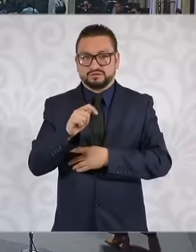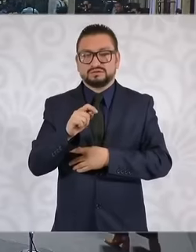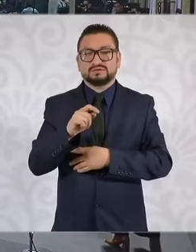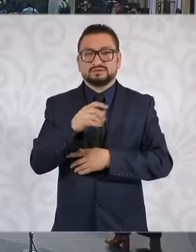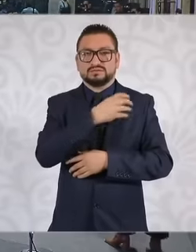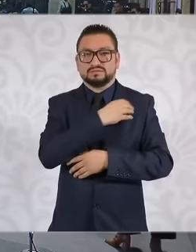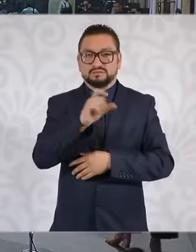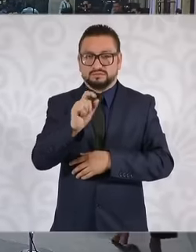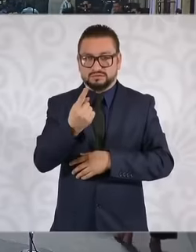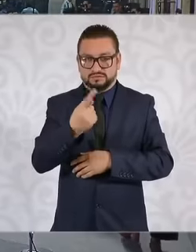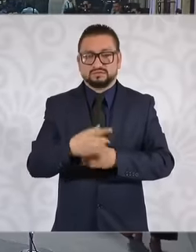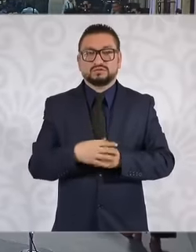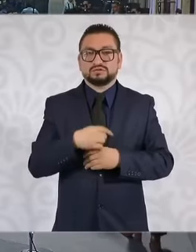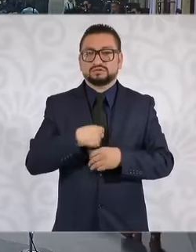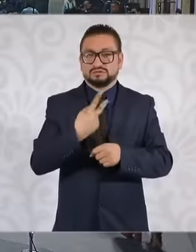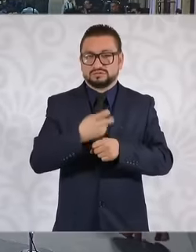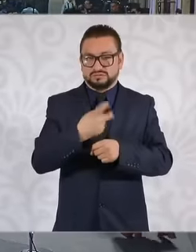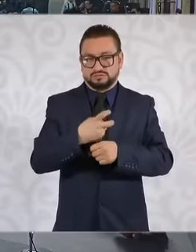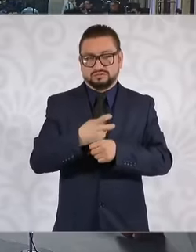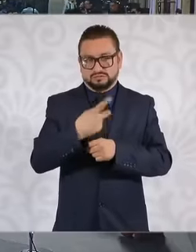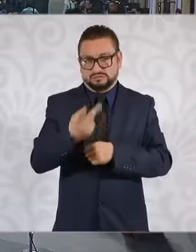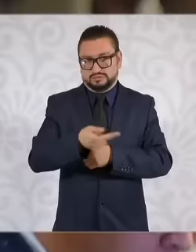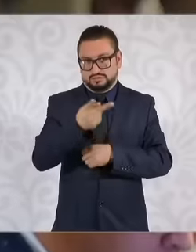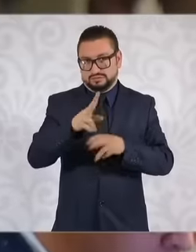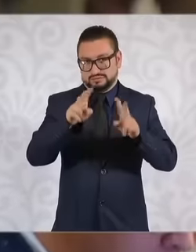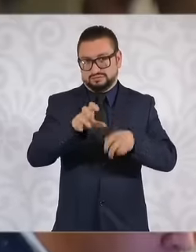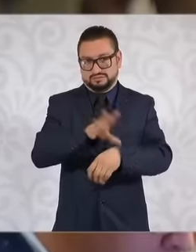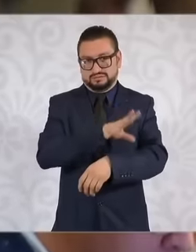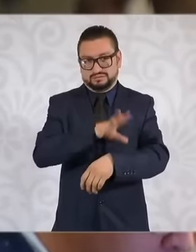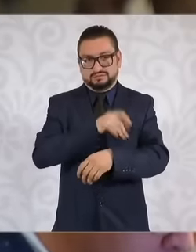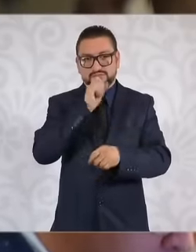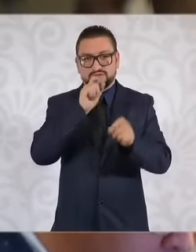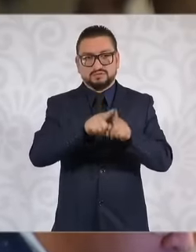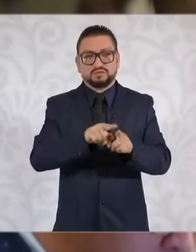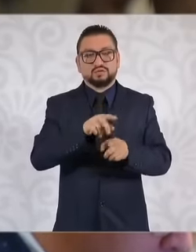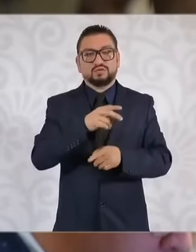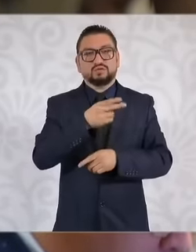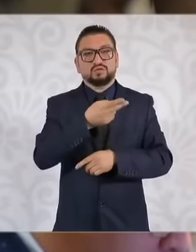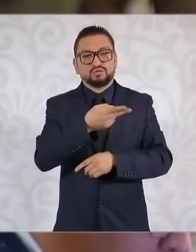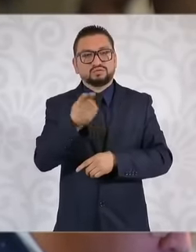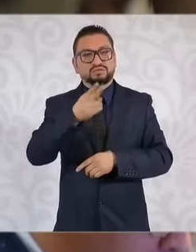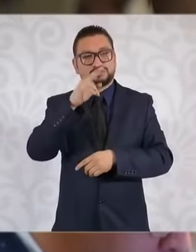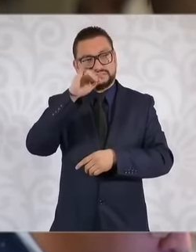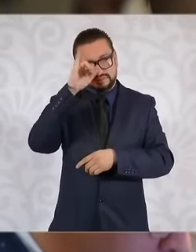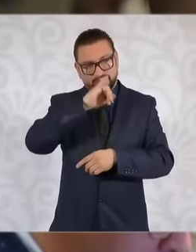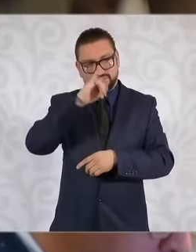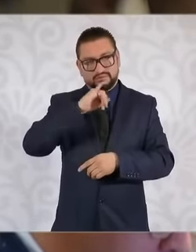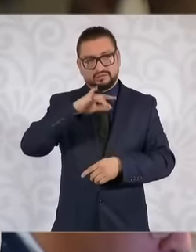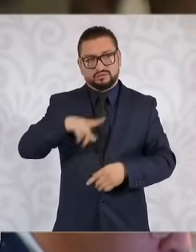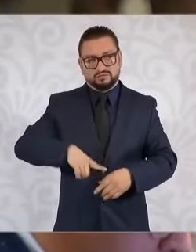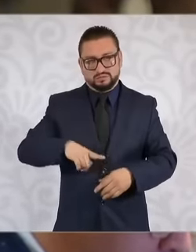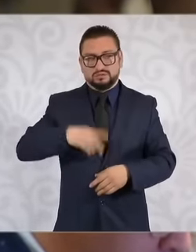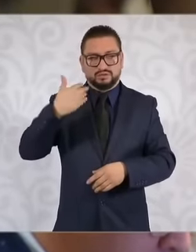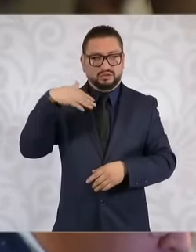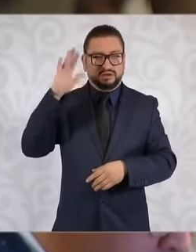question it would also be an energy issue, you as boss government eh built a